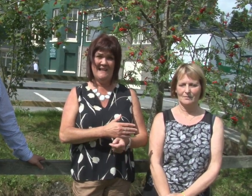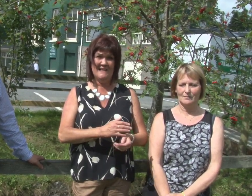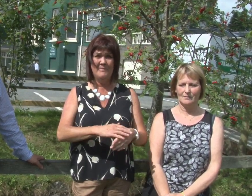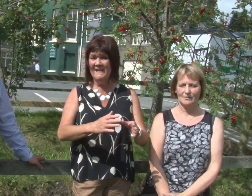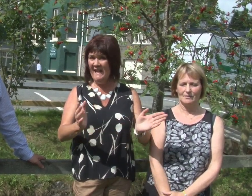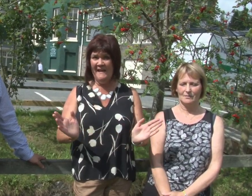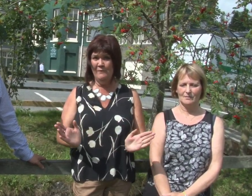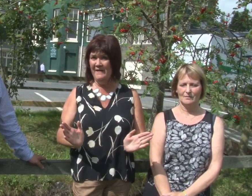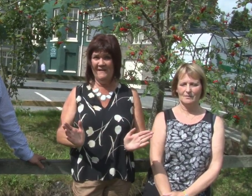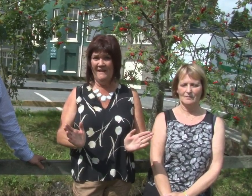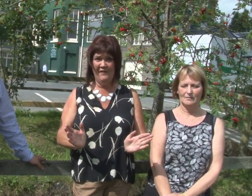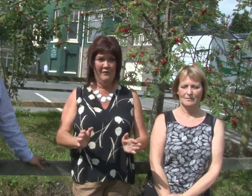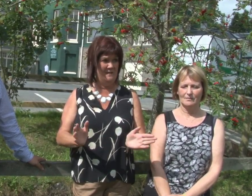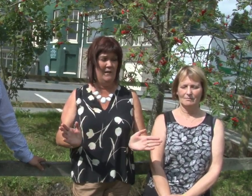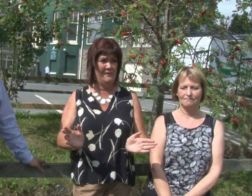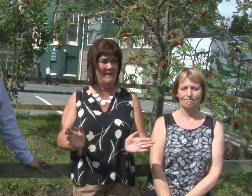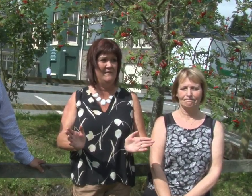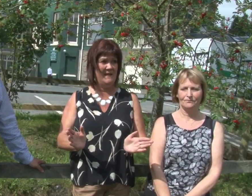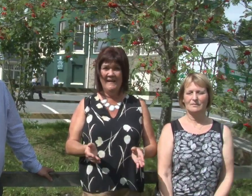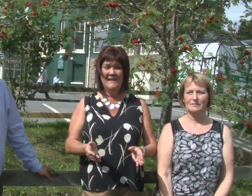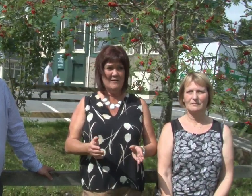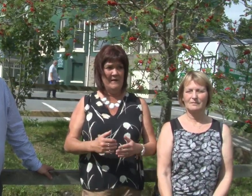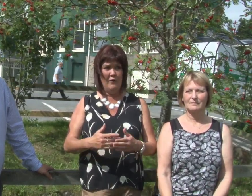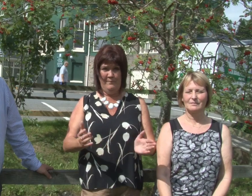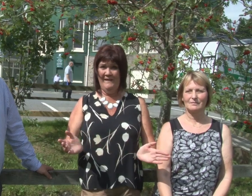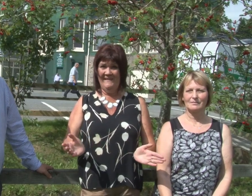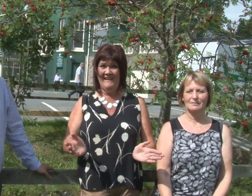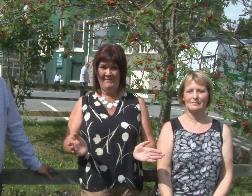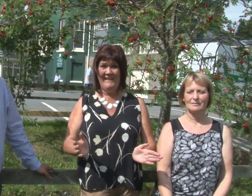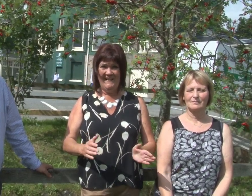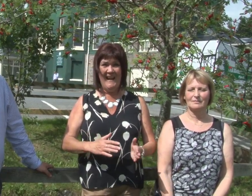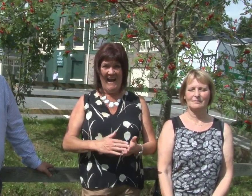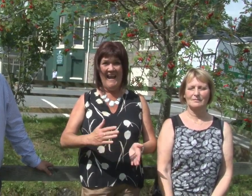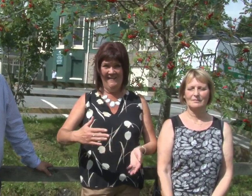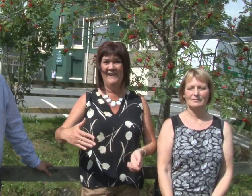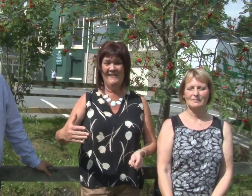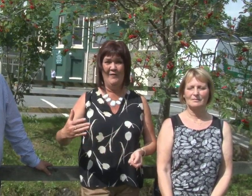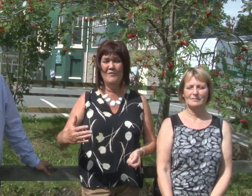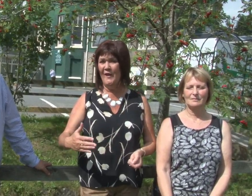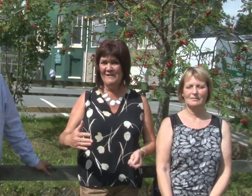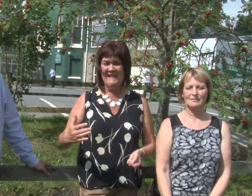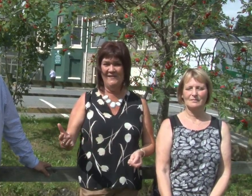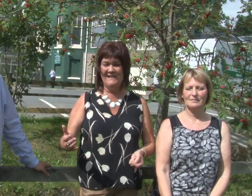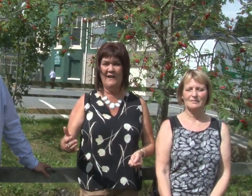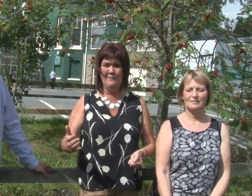says to anywhere in the Cwm Taf area so we're hoping that in 5 - 10 years time